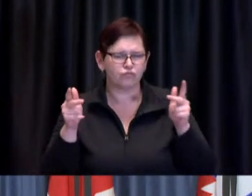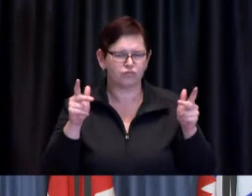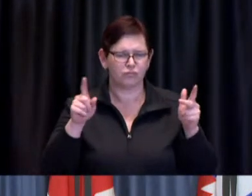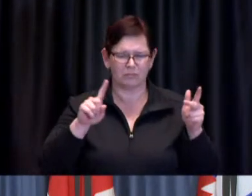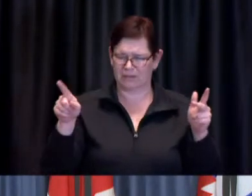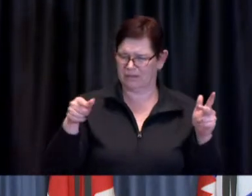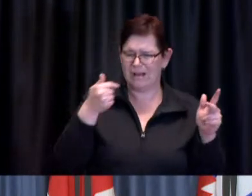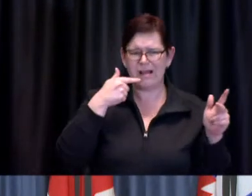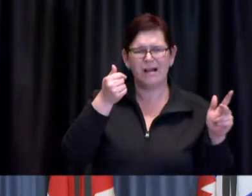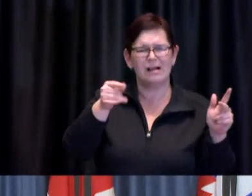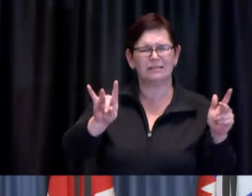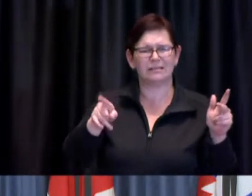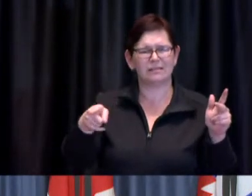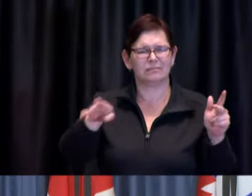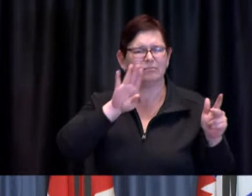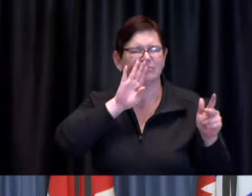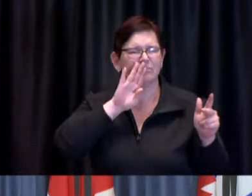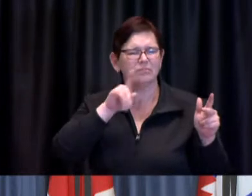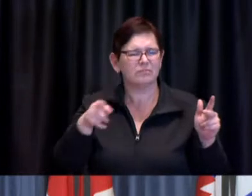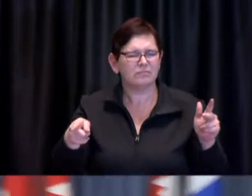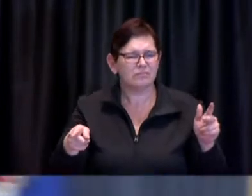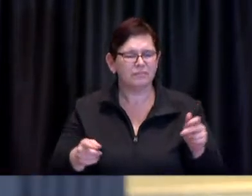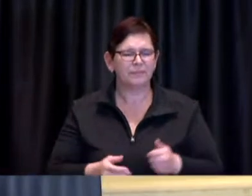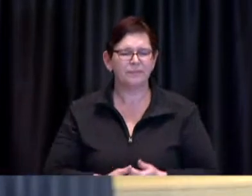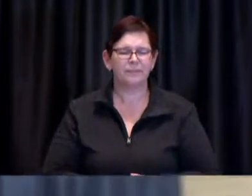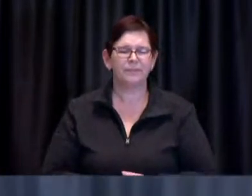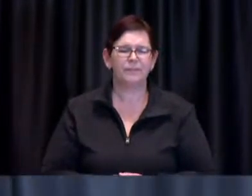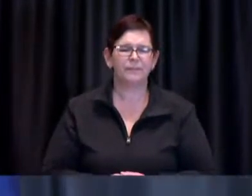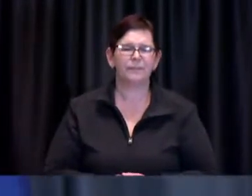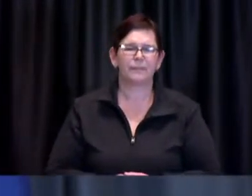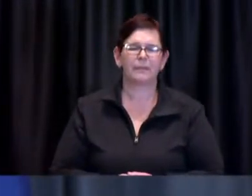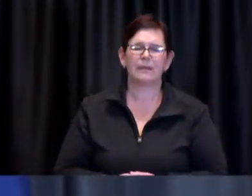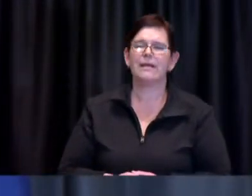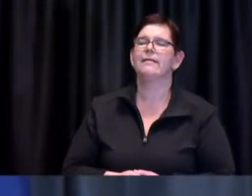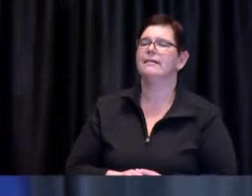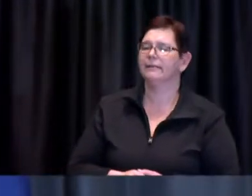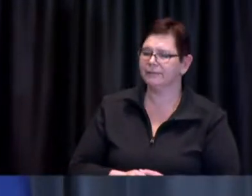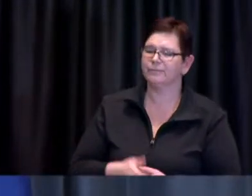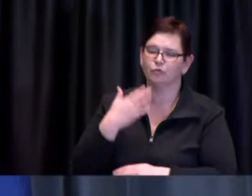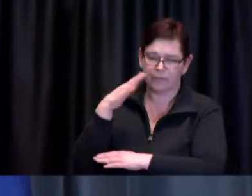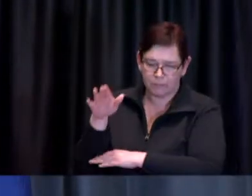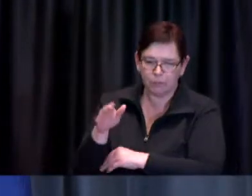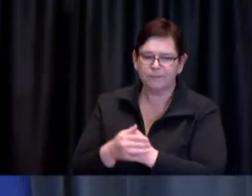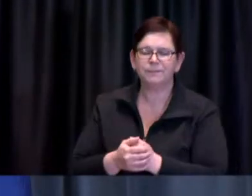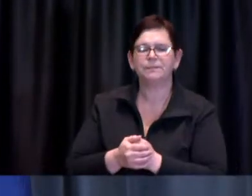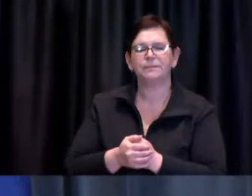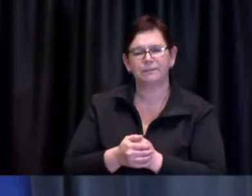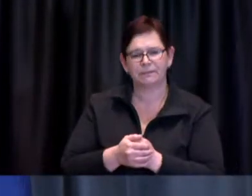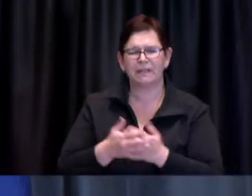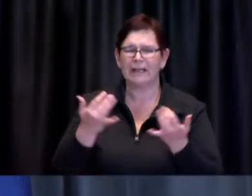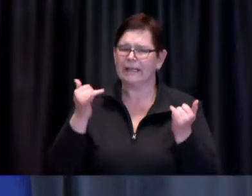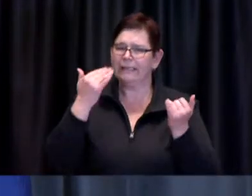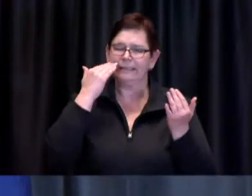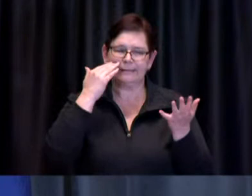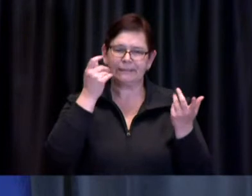Chief Pegg: Sure good afternoon Natalie the I appreciate that there is some there is some confusion and I think that we all appreciate